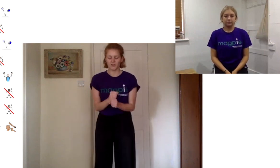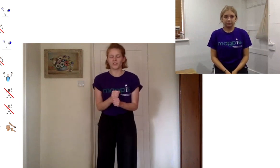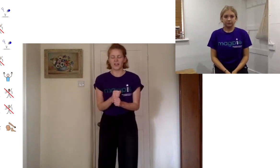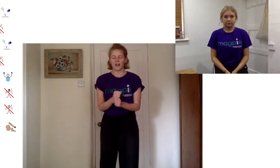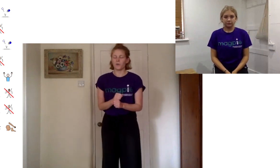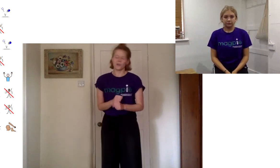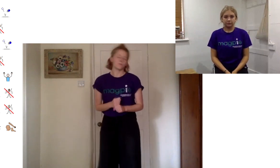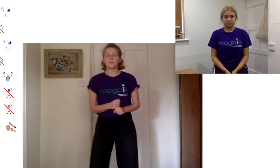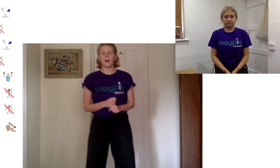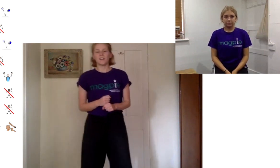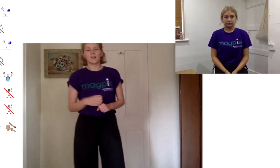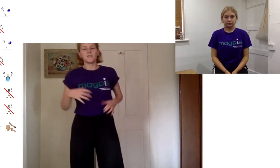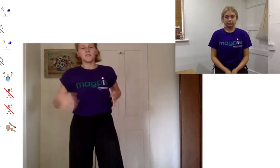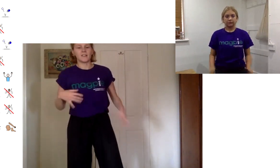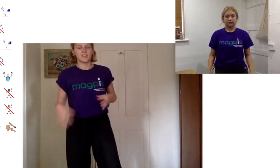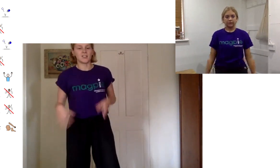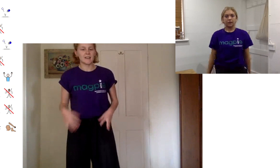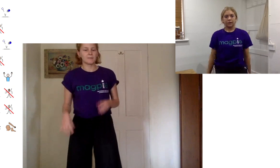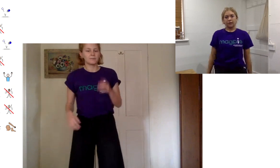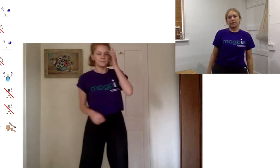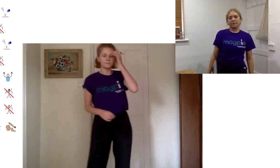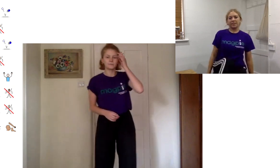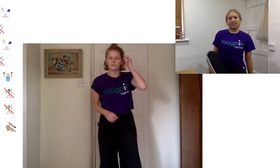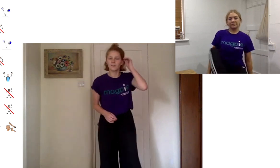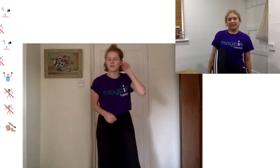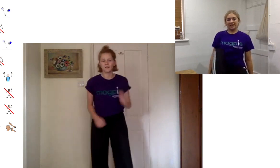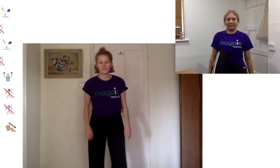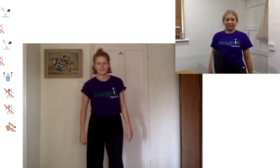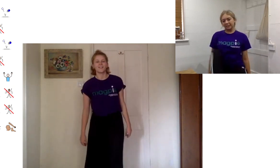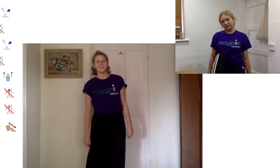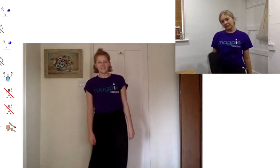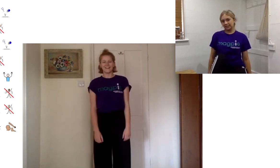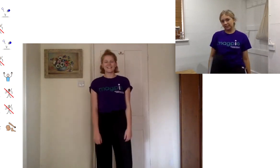georgia what body parts are you going to shake i might shake my leg nice